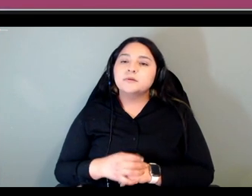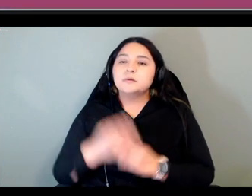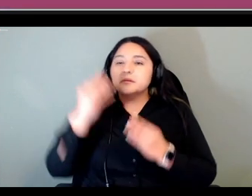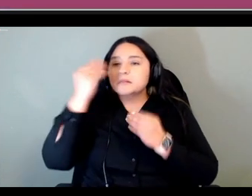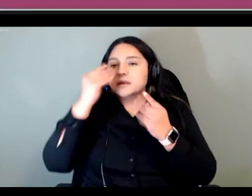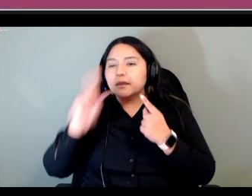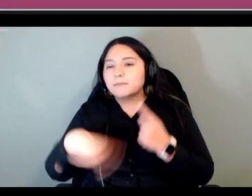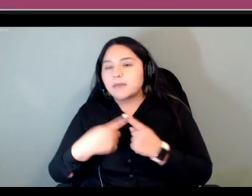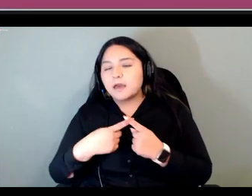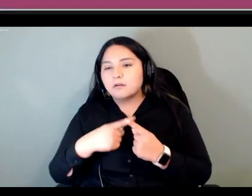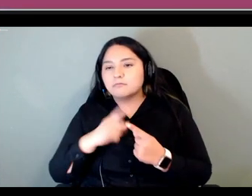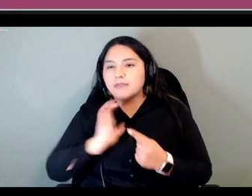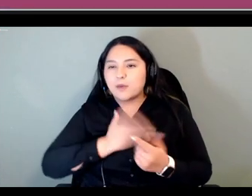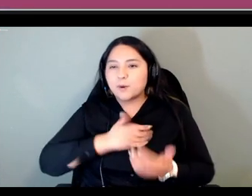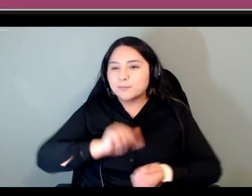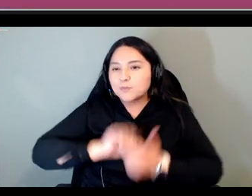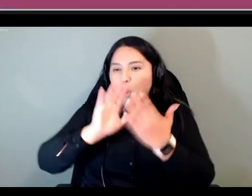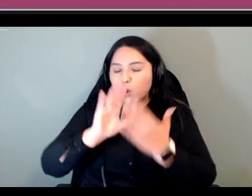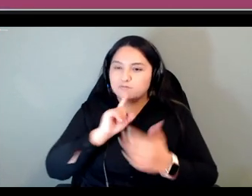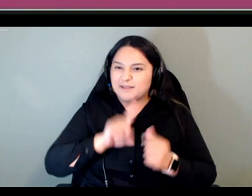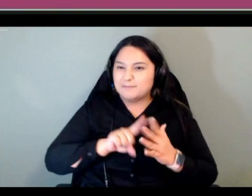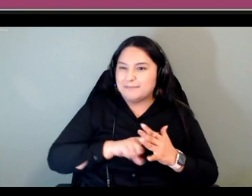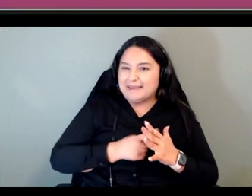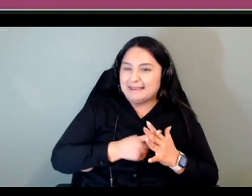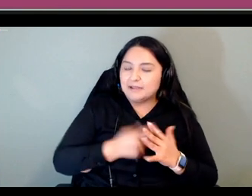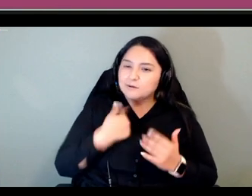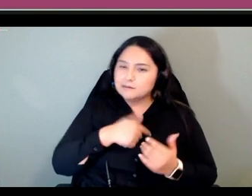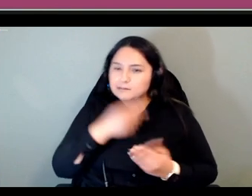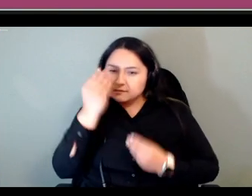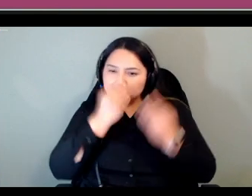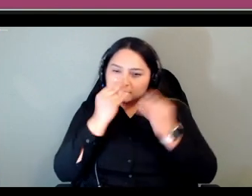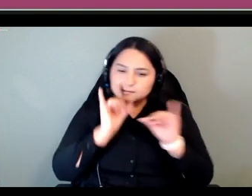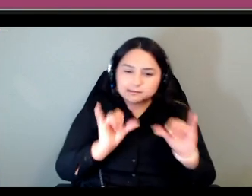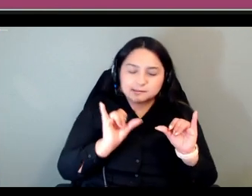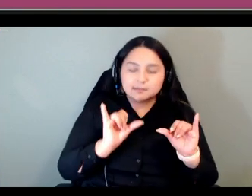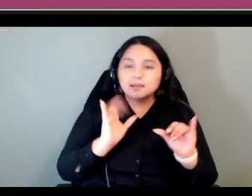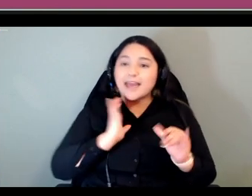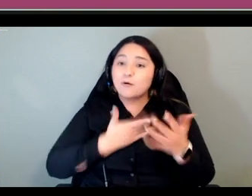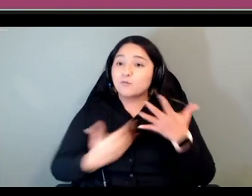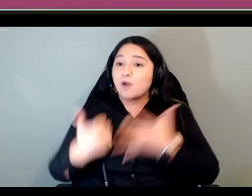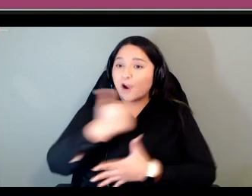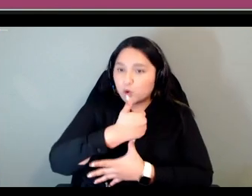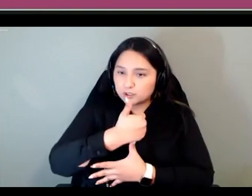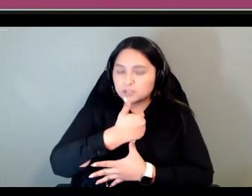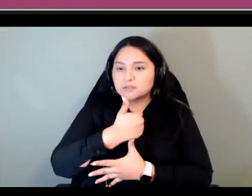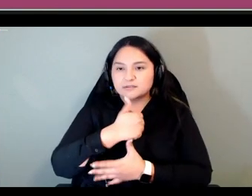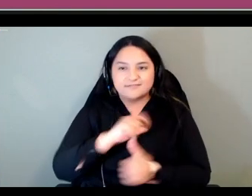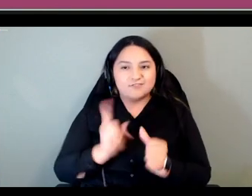this at the beginning we identified some priorities that we wanted to have right off the bat one